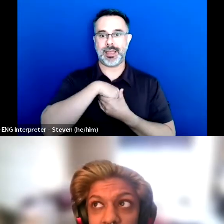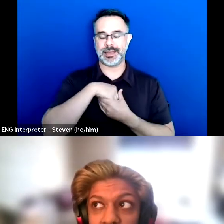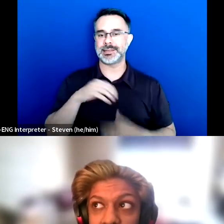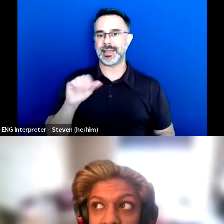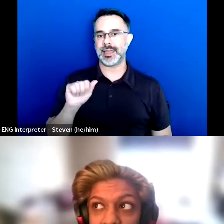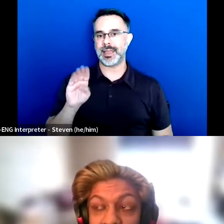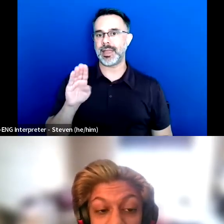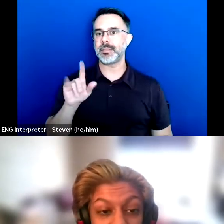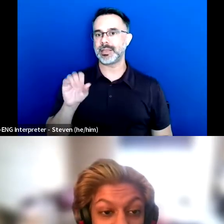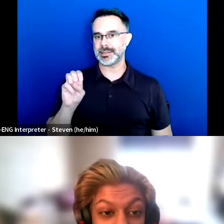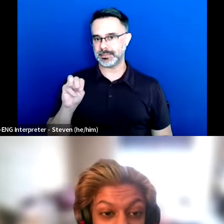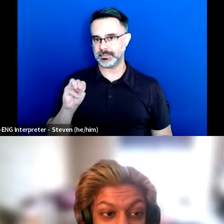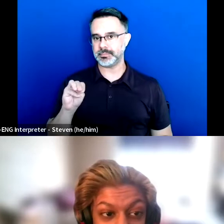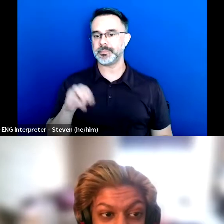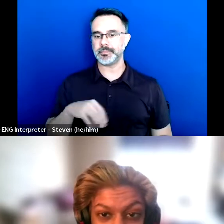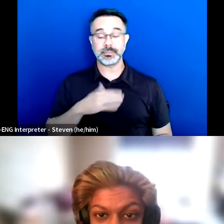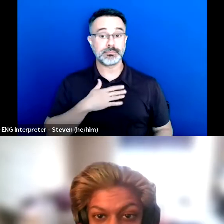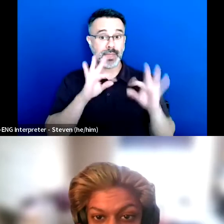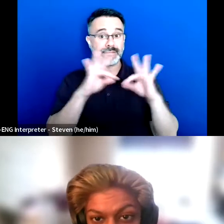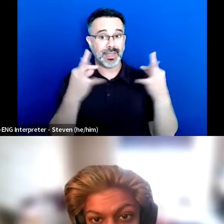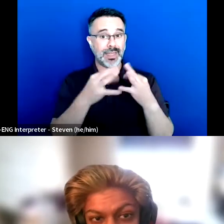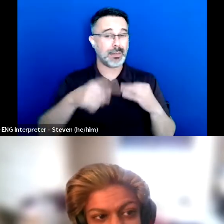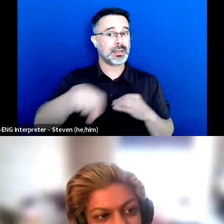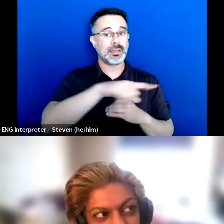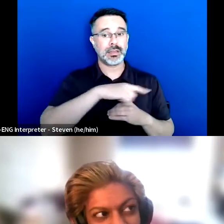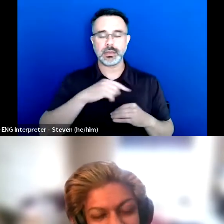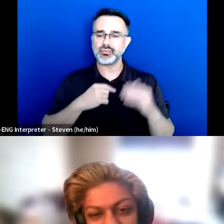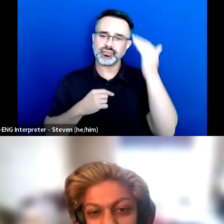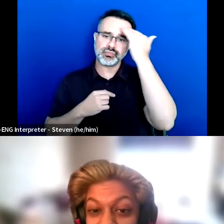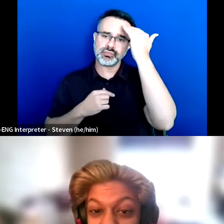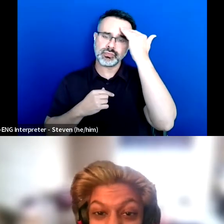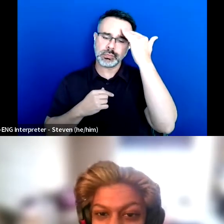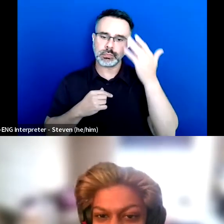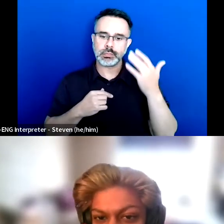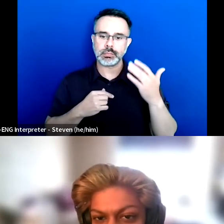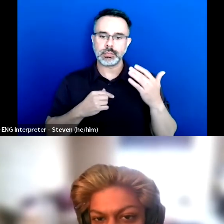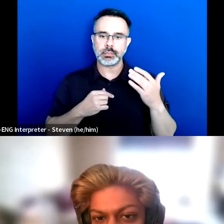My family was very aware of, they didn't know the term ableism,